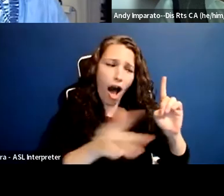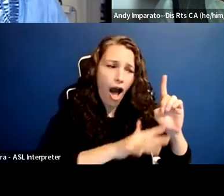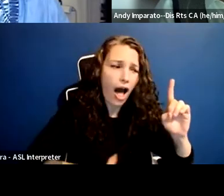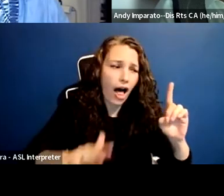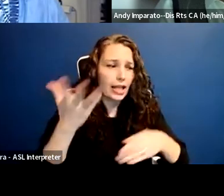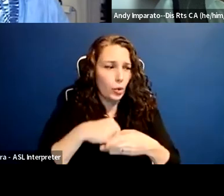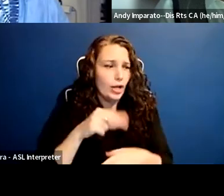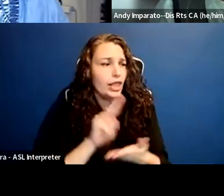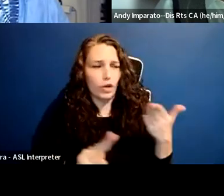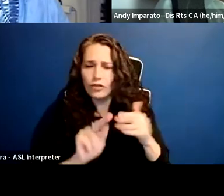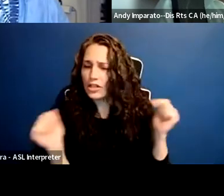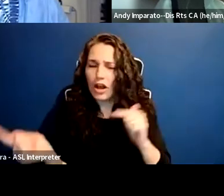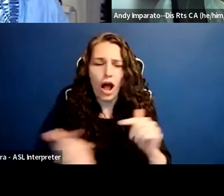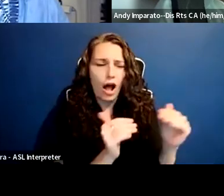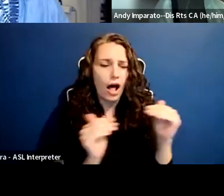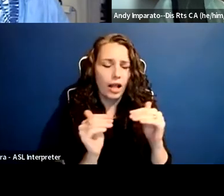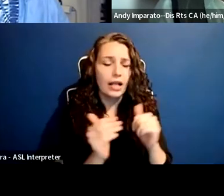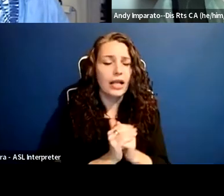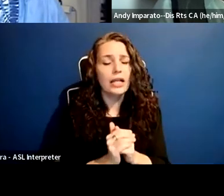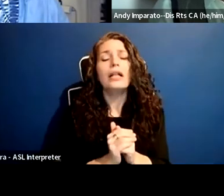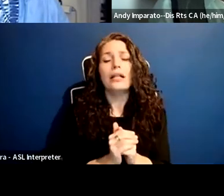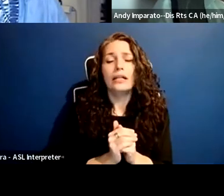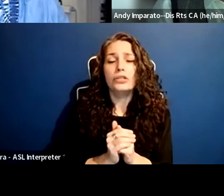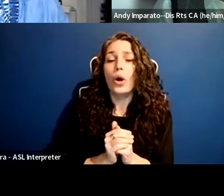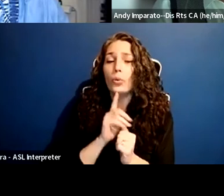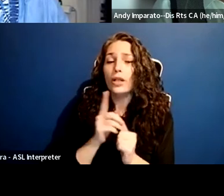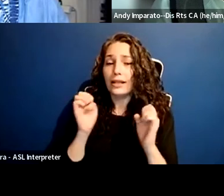And you know, to the extent that higher education is ableist,